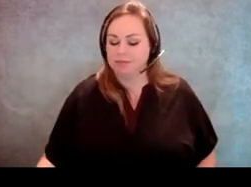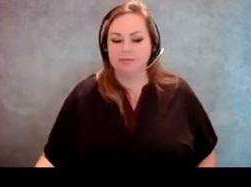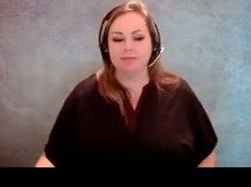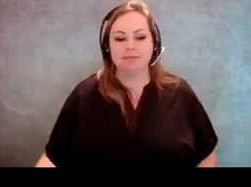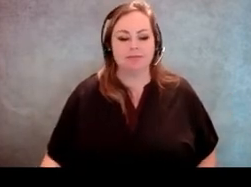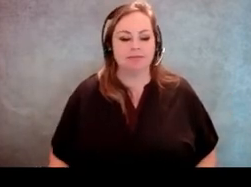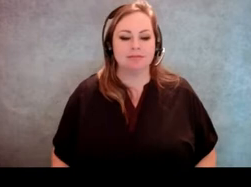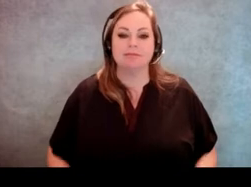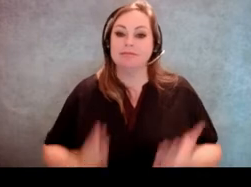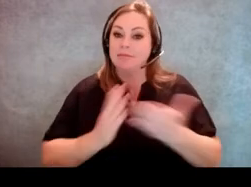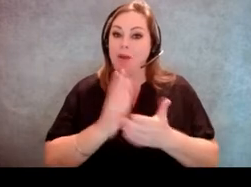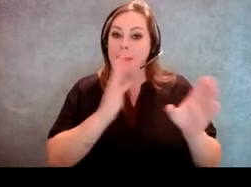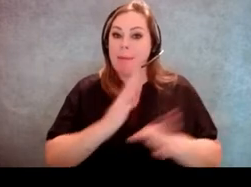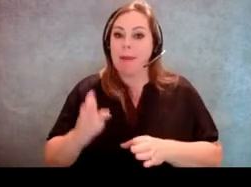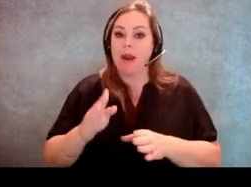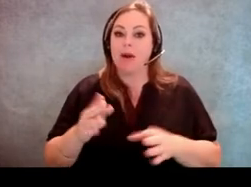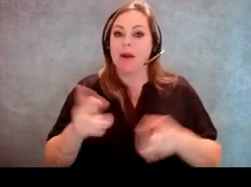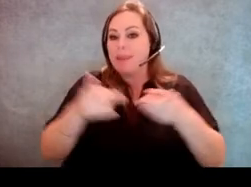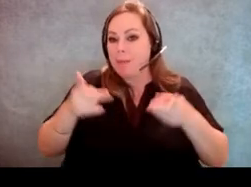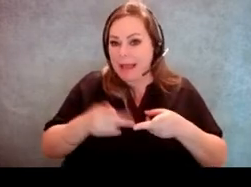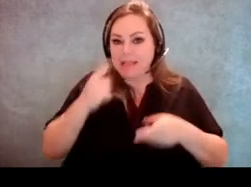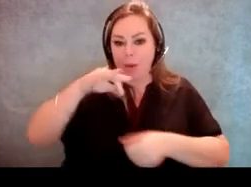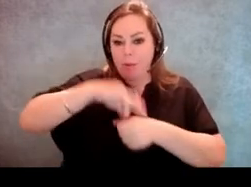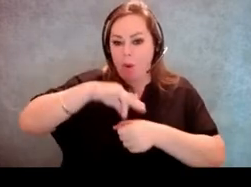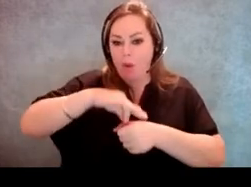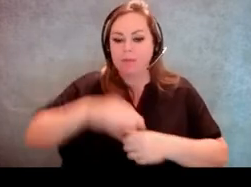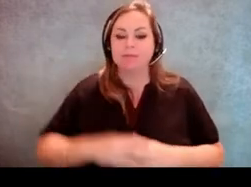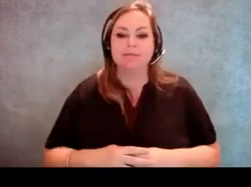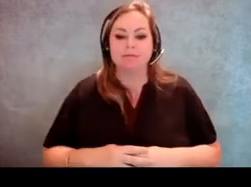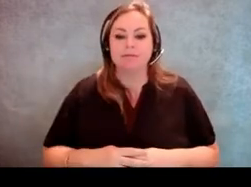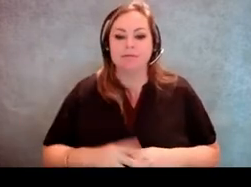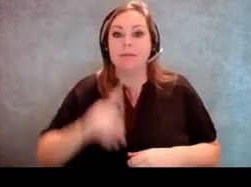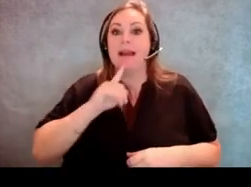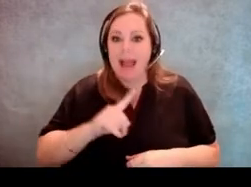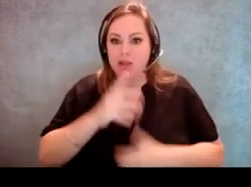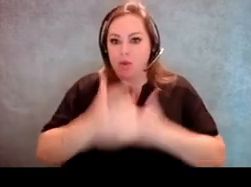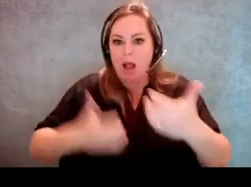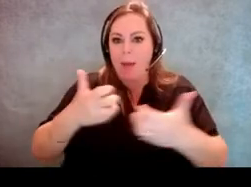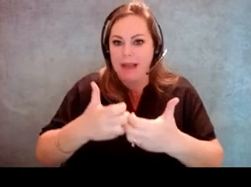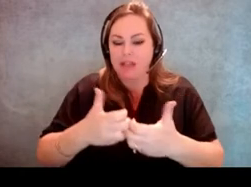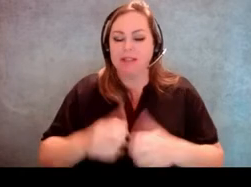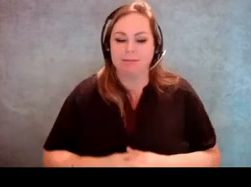[Molly Broadway] All right. Preparing the polling place. The actual act of accommodating voters with disabilities.